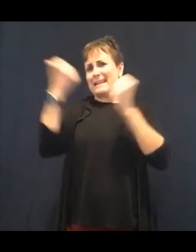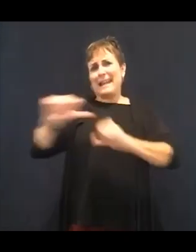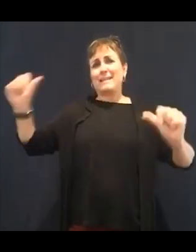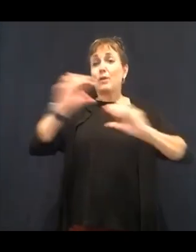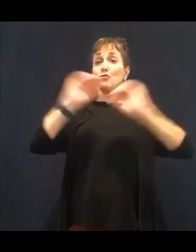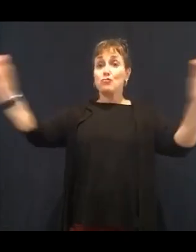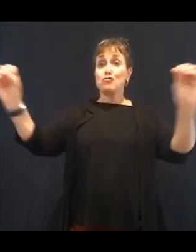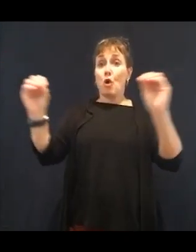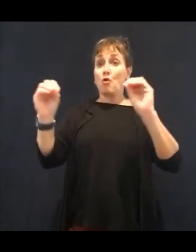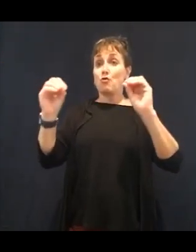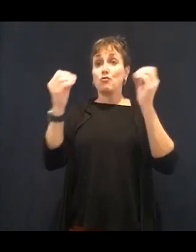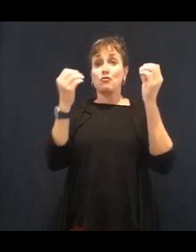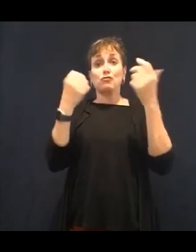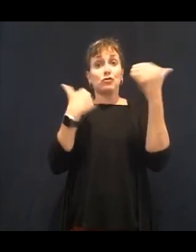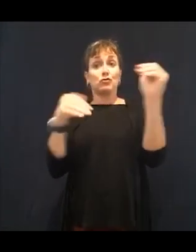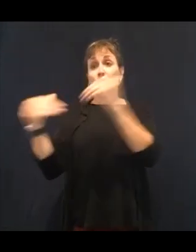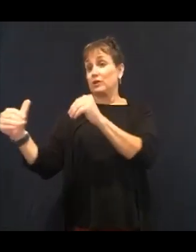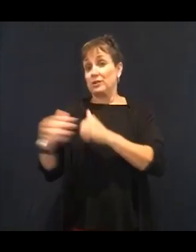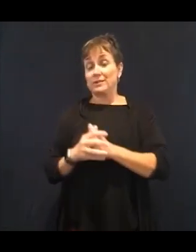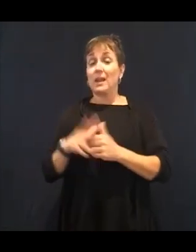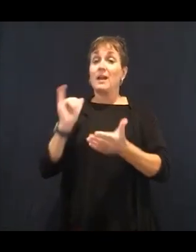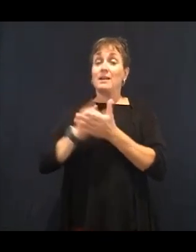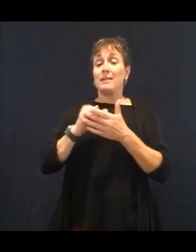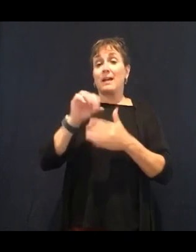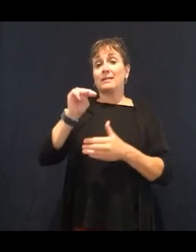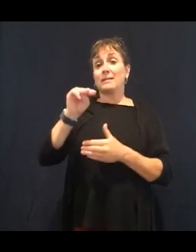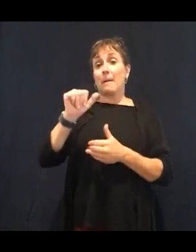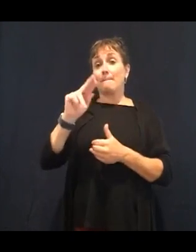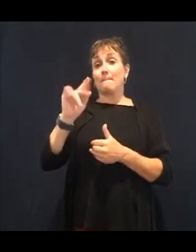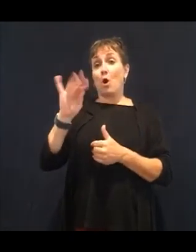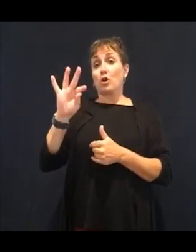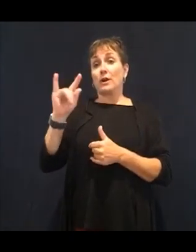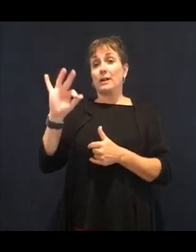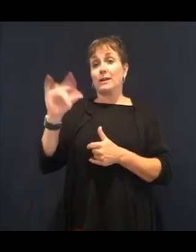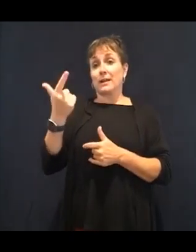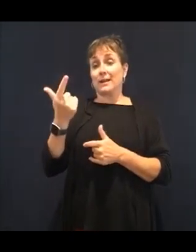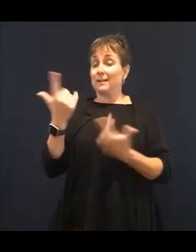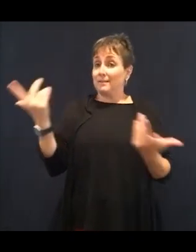Right. We need to be able to understand fact versus fiction.